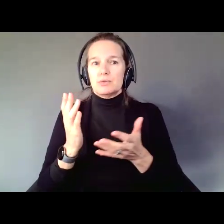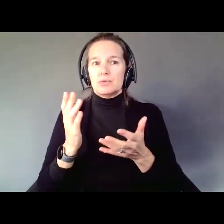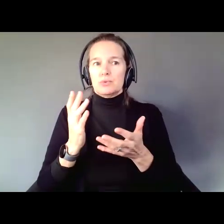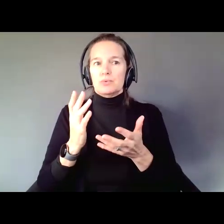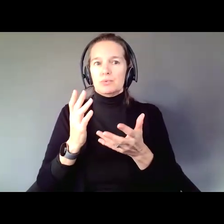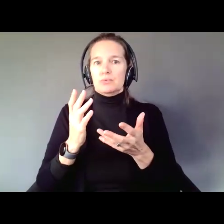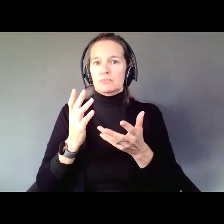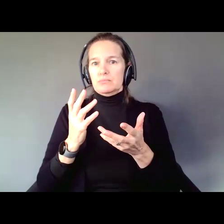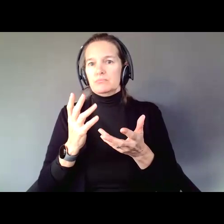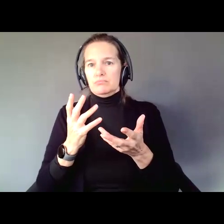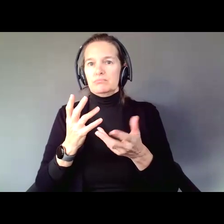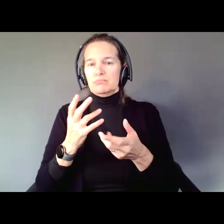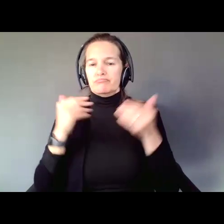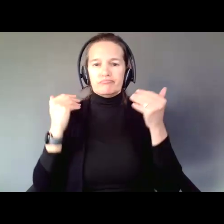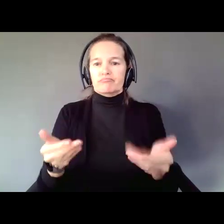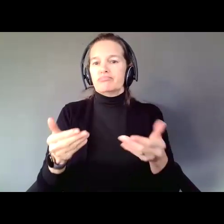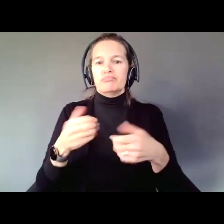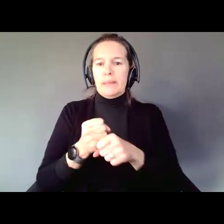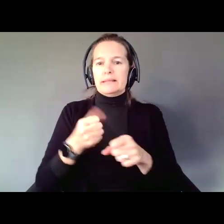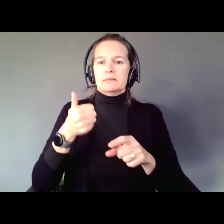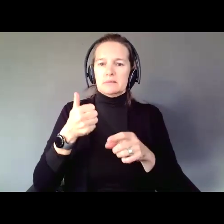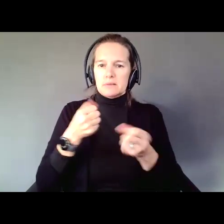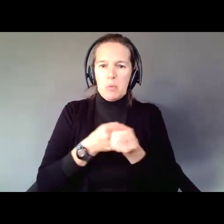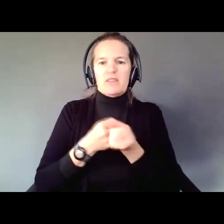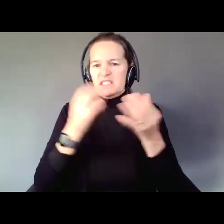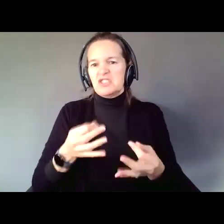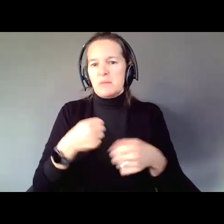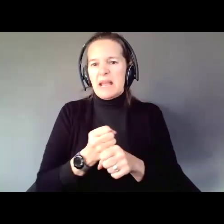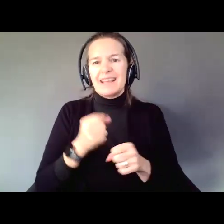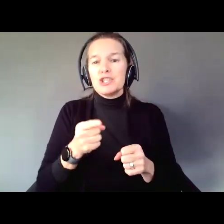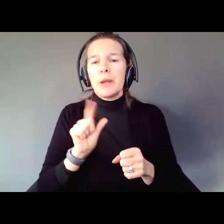The first person who went to trial, who walked into a tiny courtroom in a tiny town called Newport News,